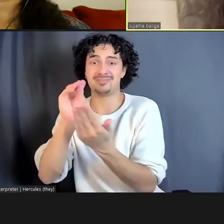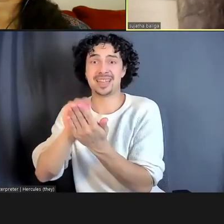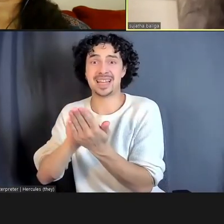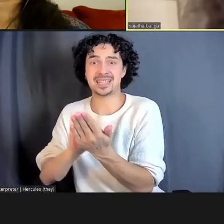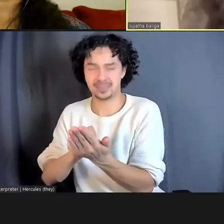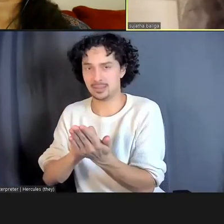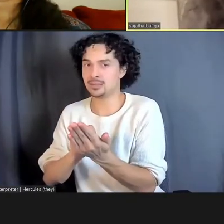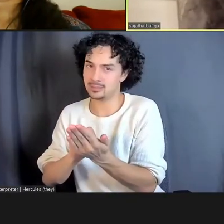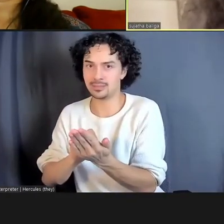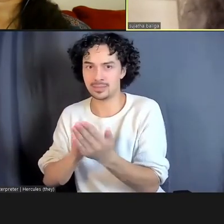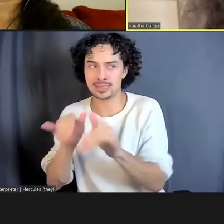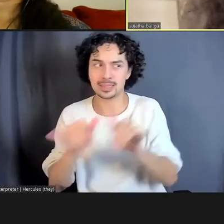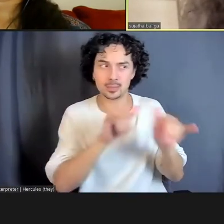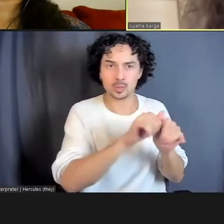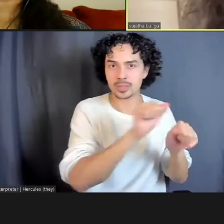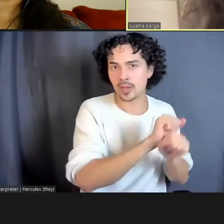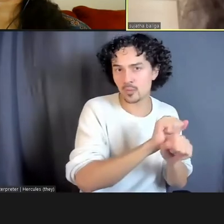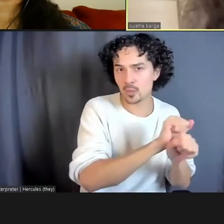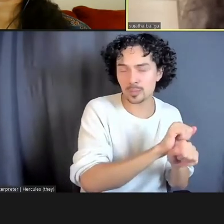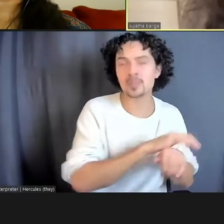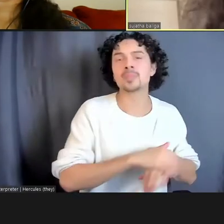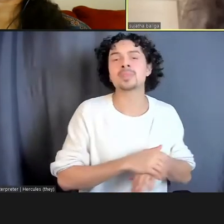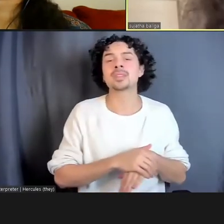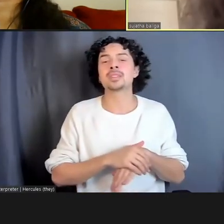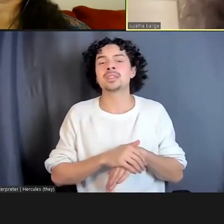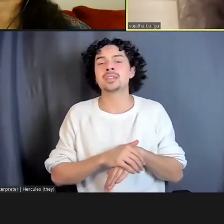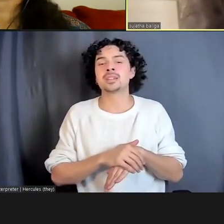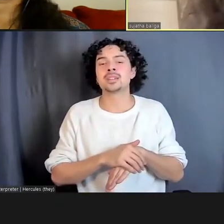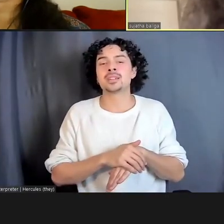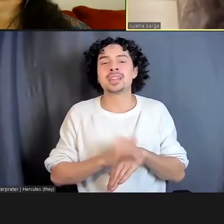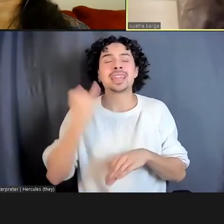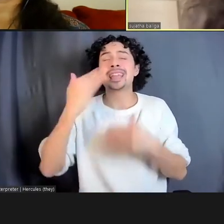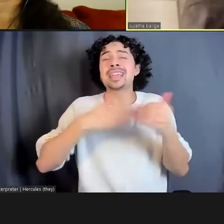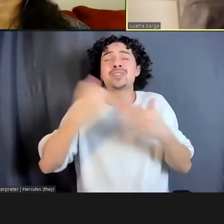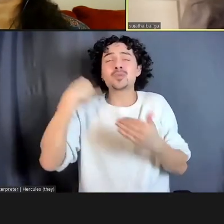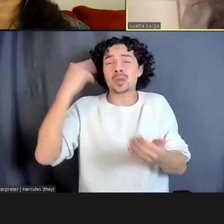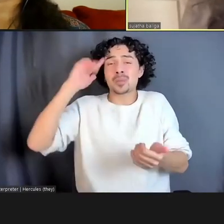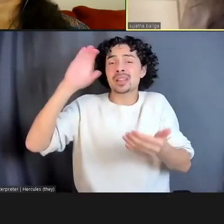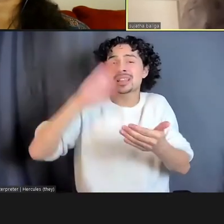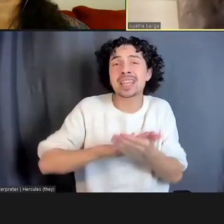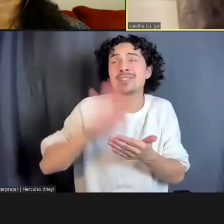But even if we believed its stated goals of rehabilitation, and deterrence and